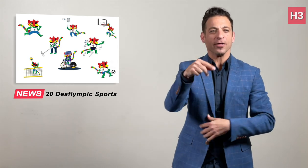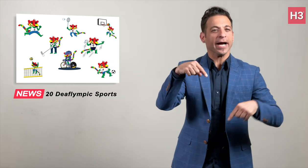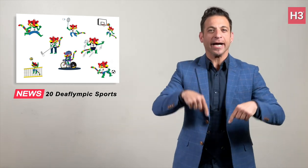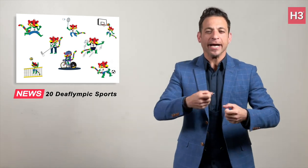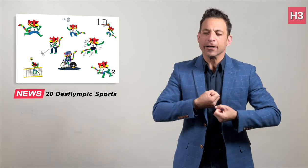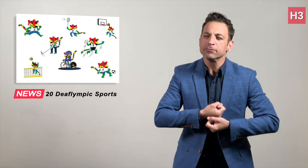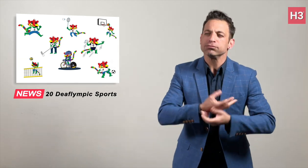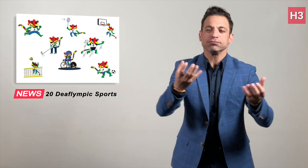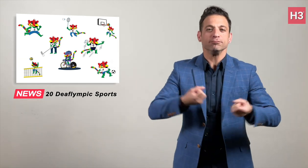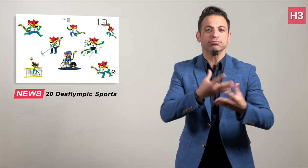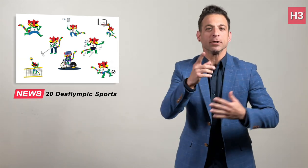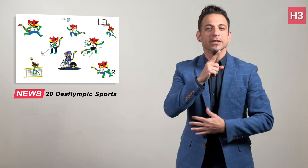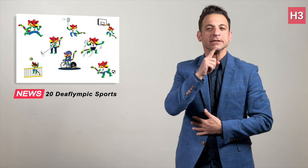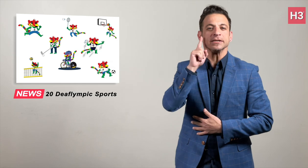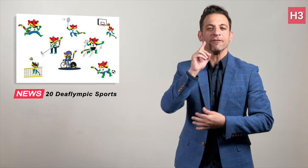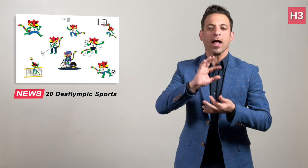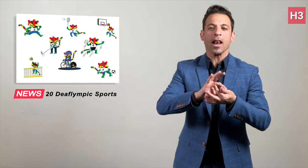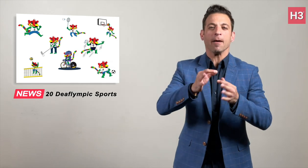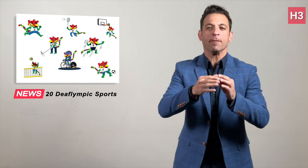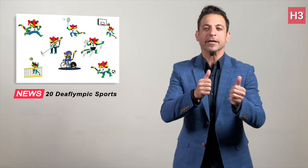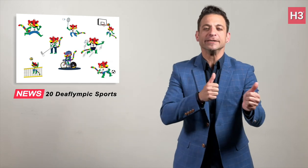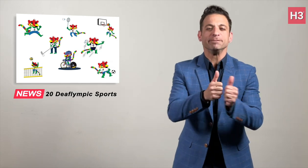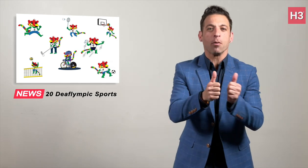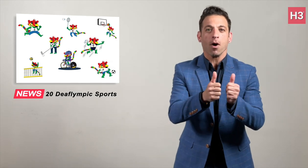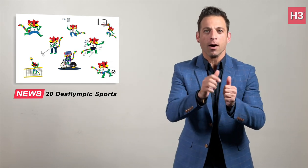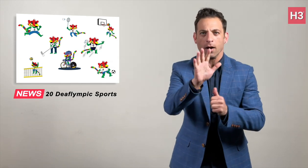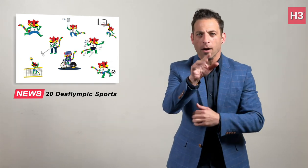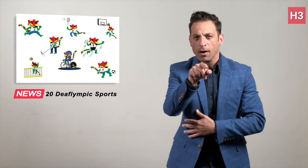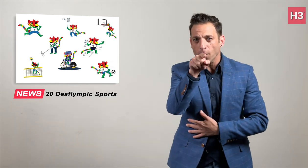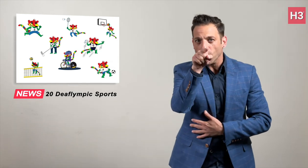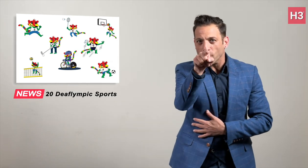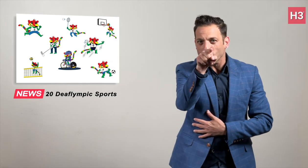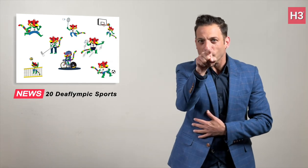want to hear from you -